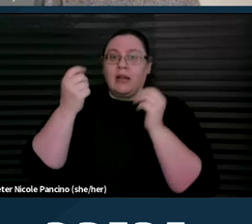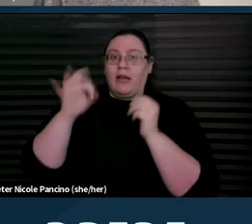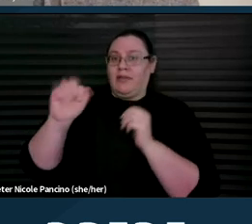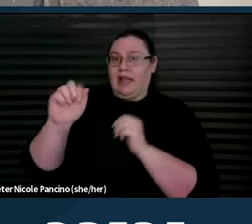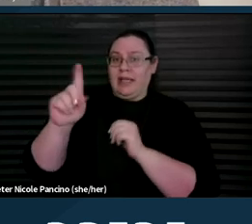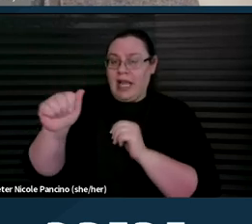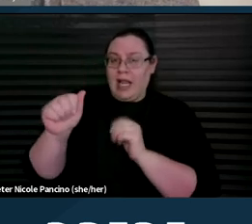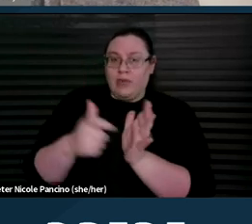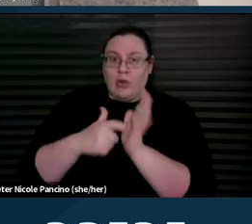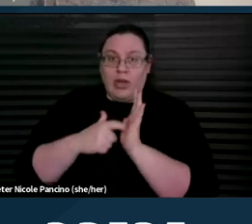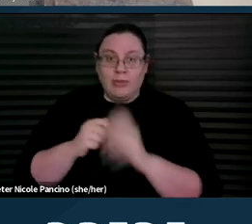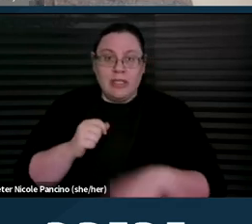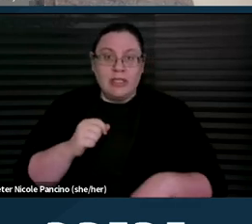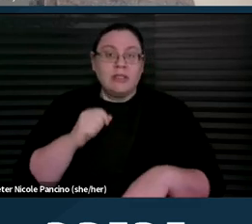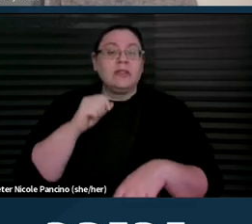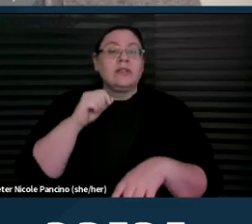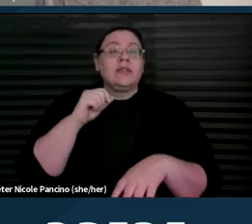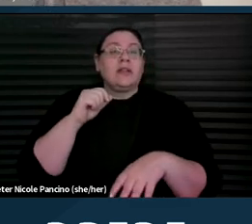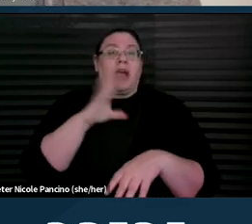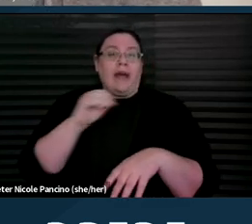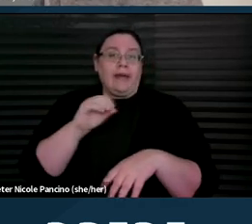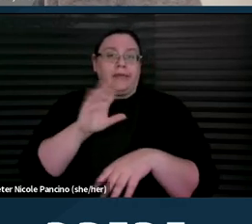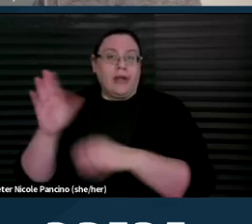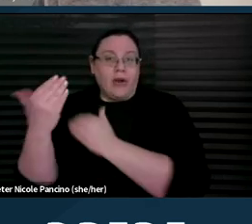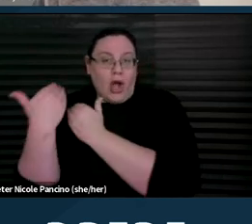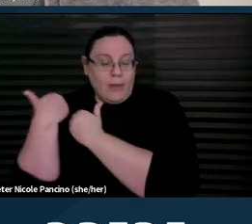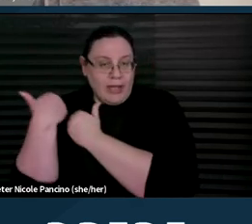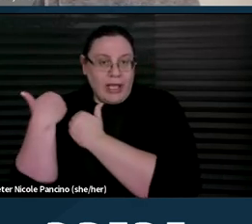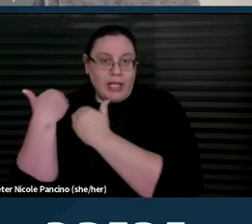and what their obligations were to provide accommodations.